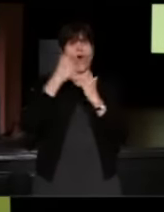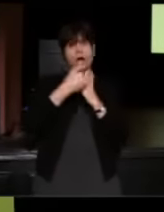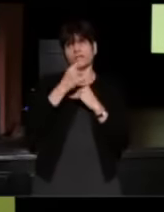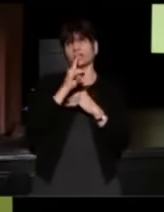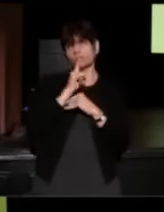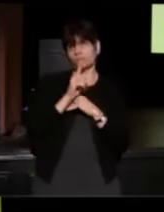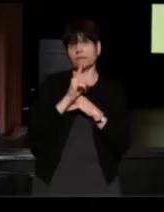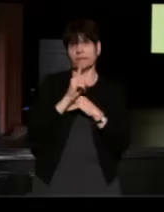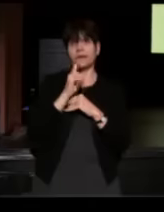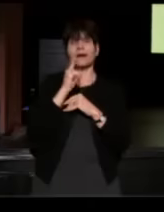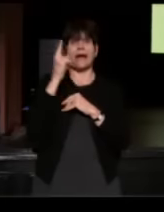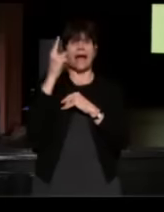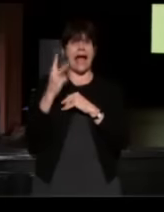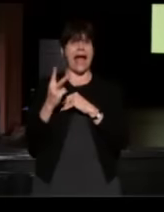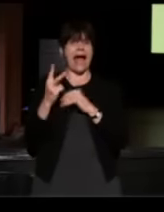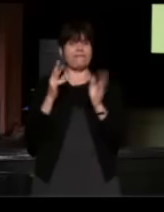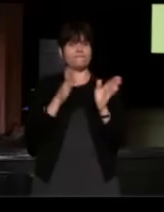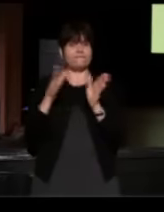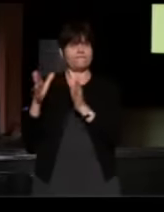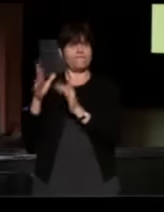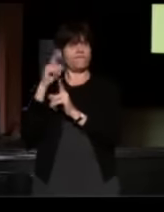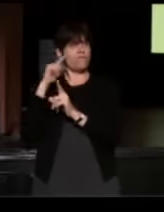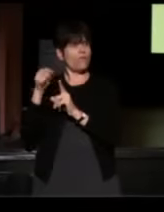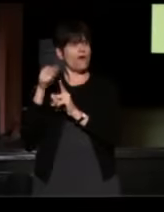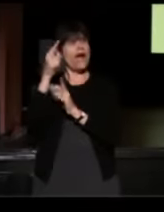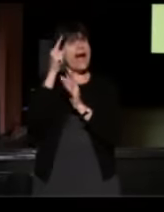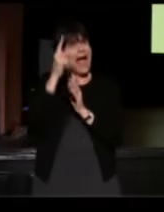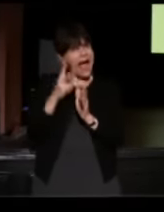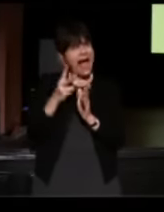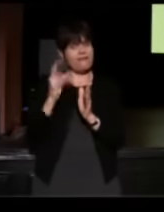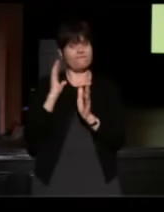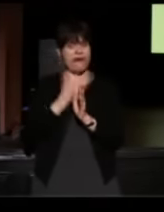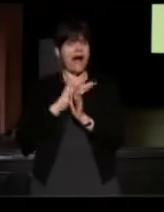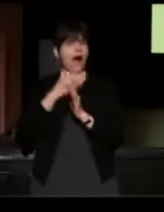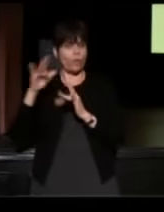Half of our slots are held-- so half our slots, people will hear about us on NPR